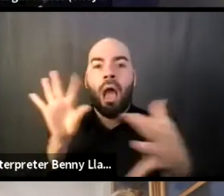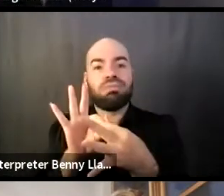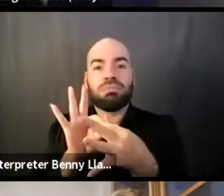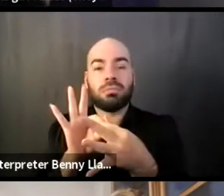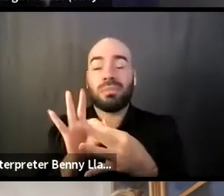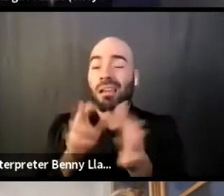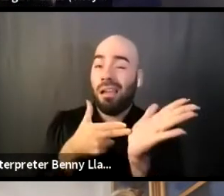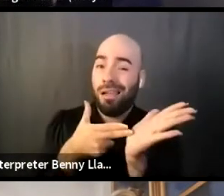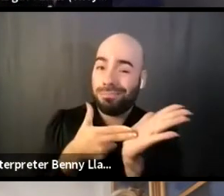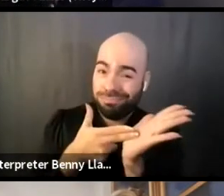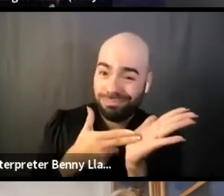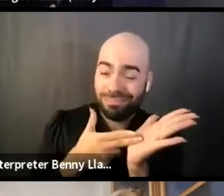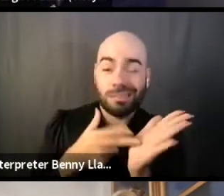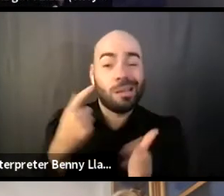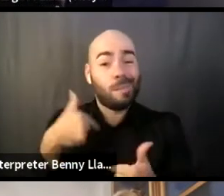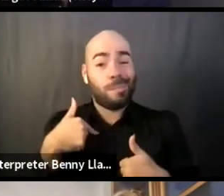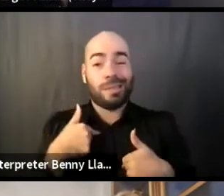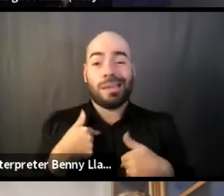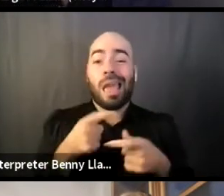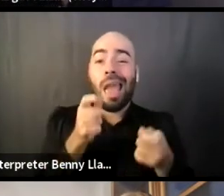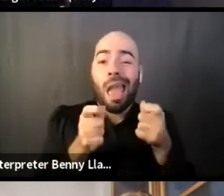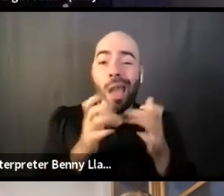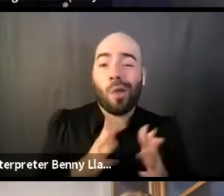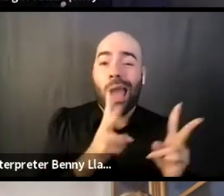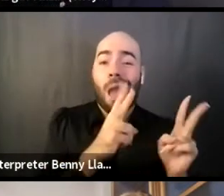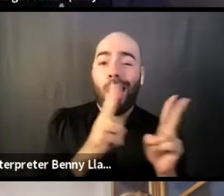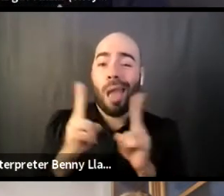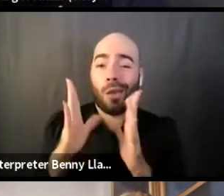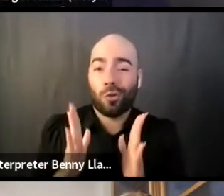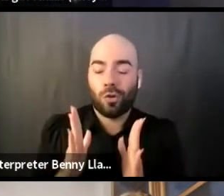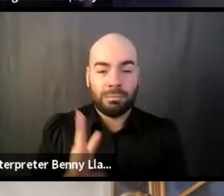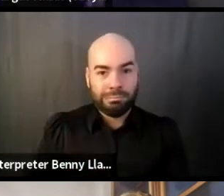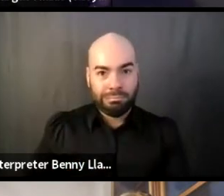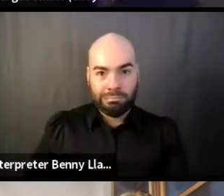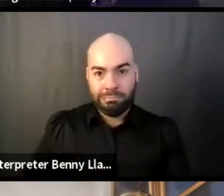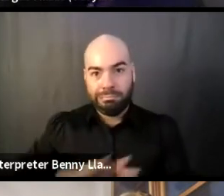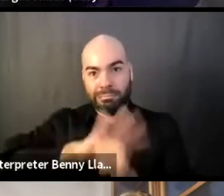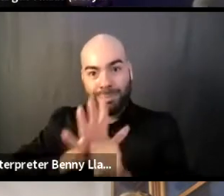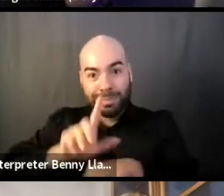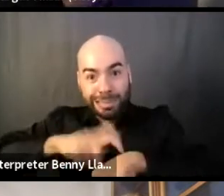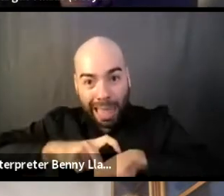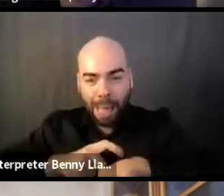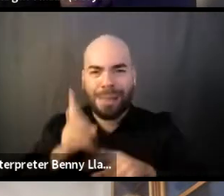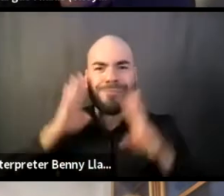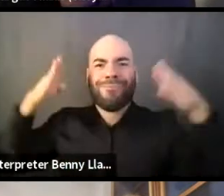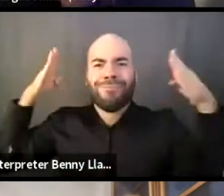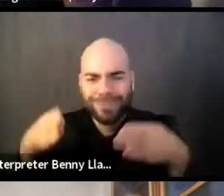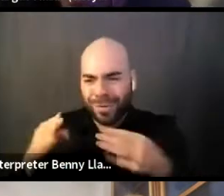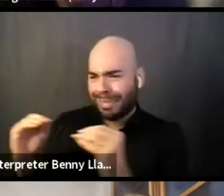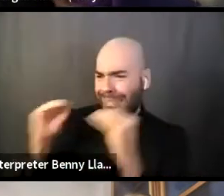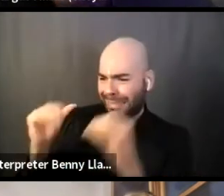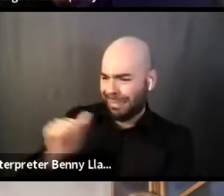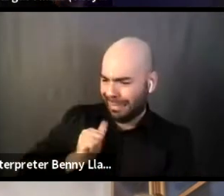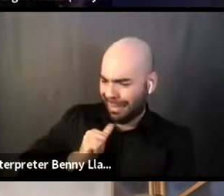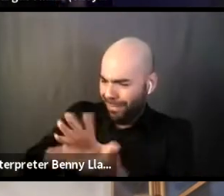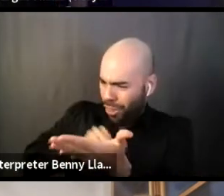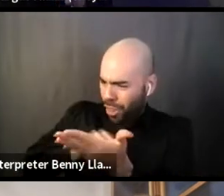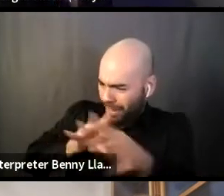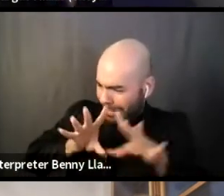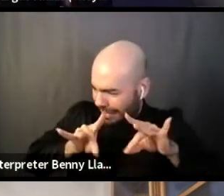I am not an editor. I spent the pandemic trying to teach myself to edit. I spent a pandemic trying to teach myself so many other new skills because I was trying